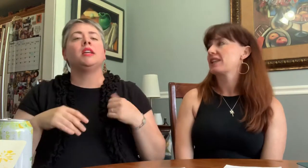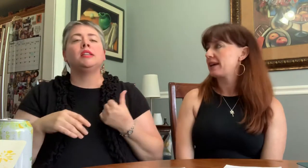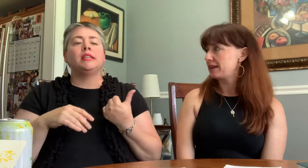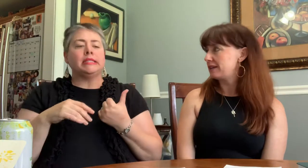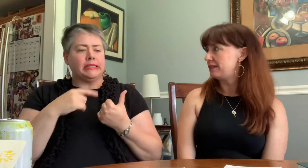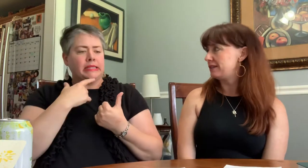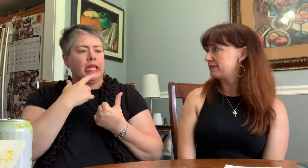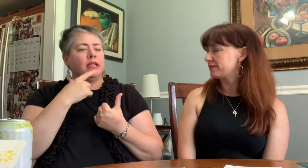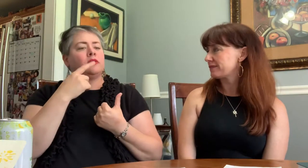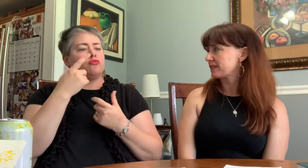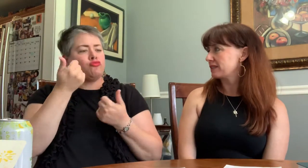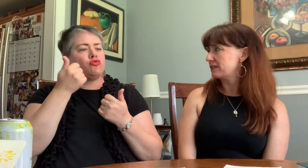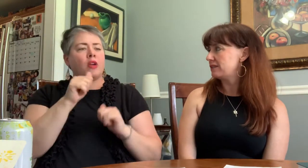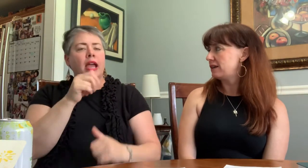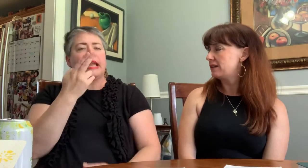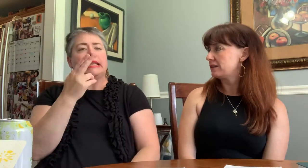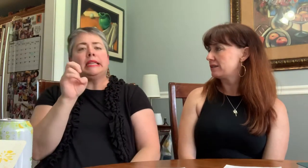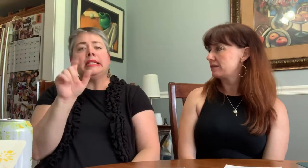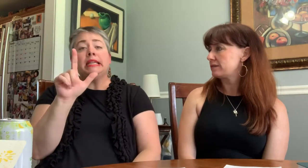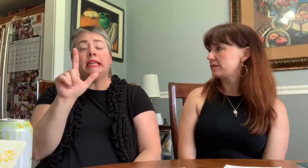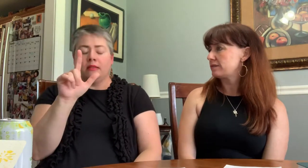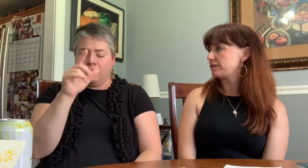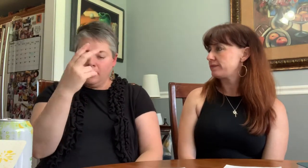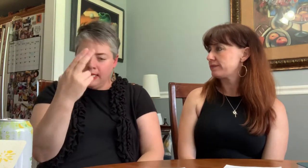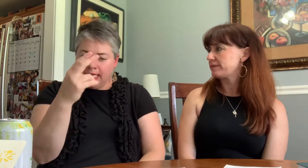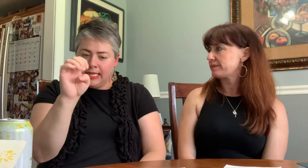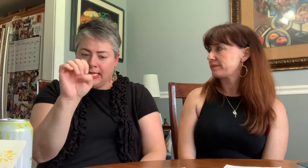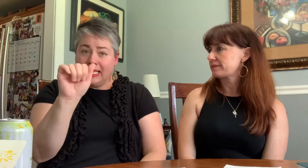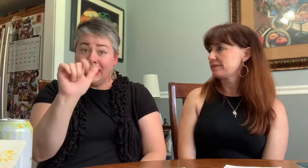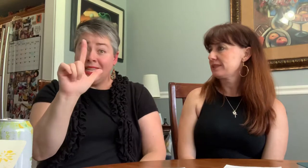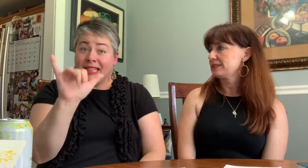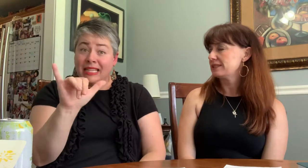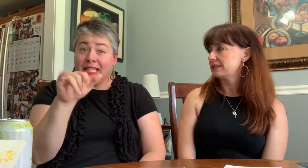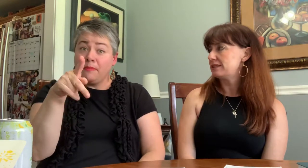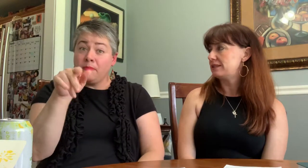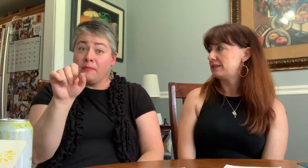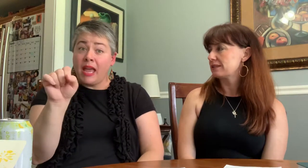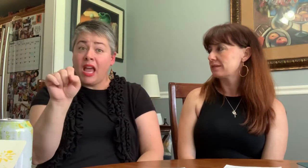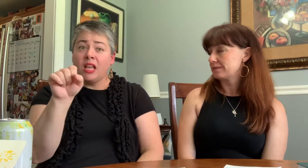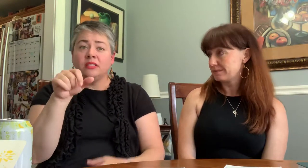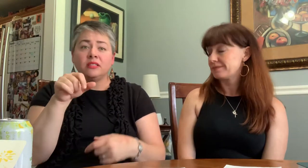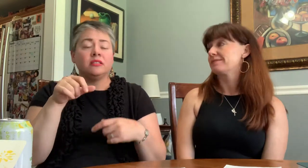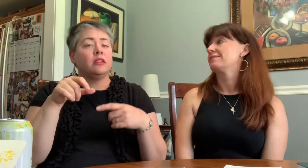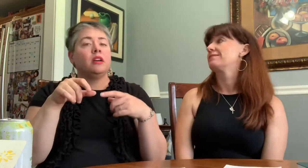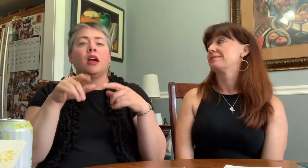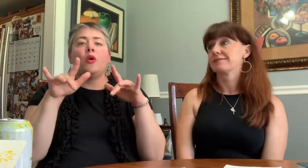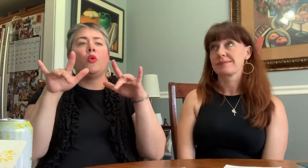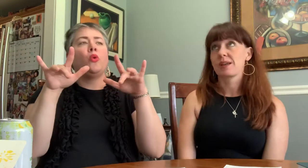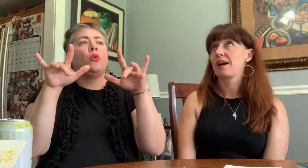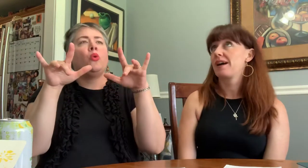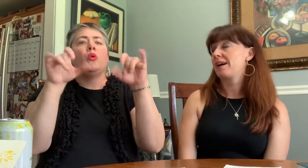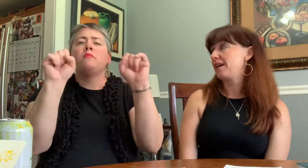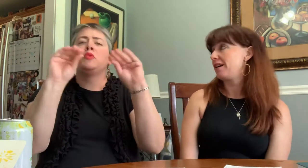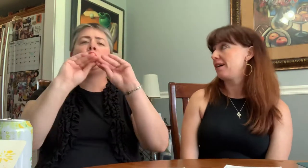We had the Healy Pass all to ourselves. No cars at all